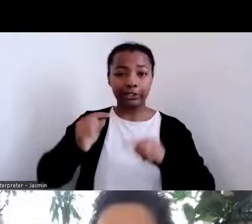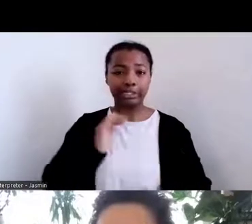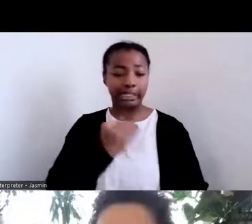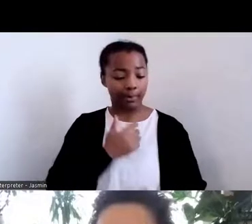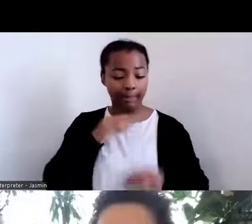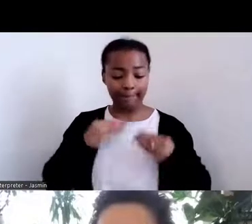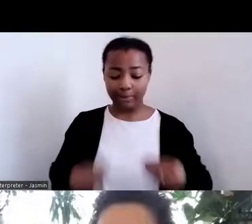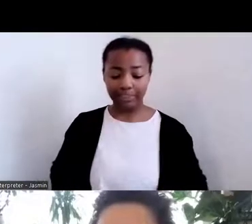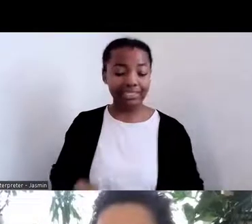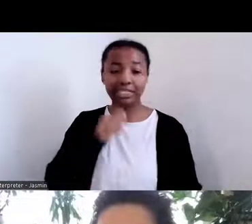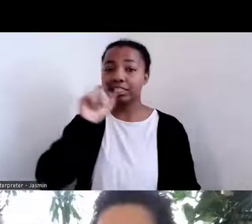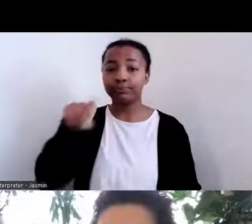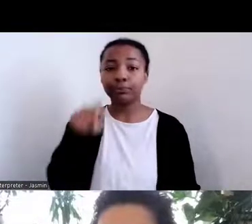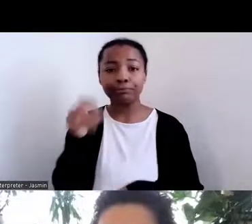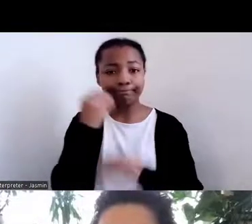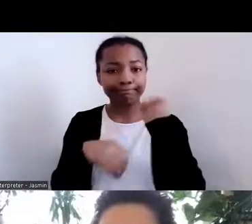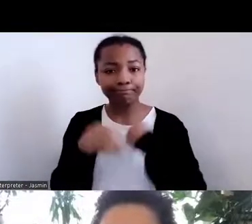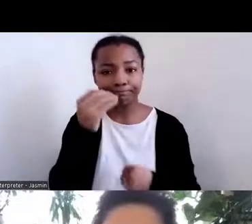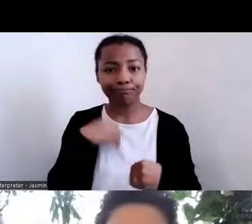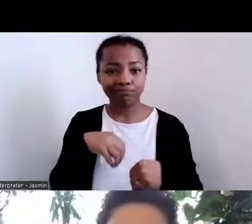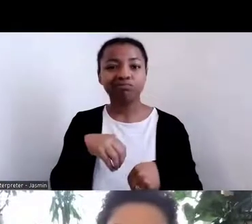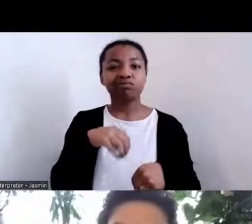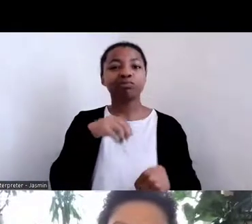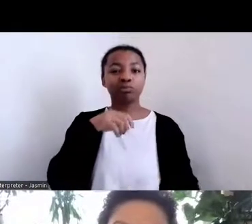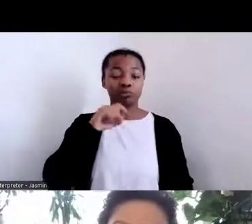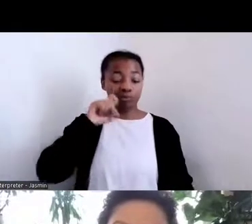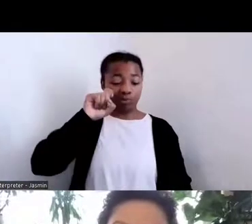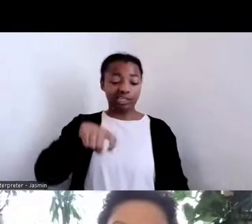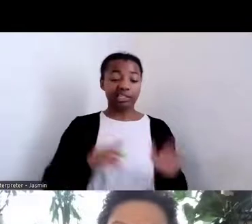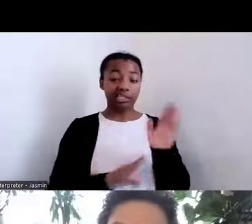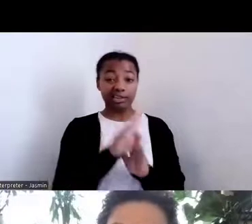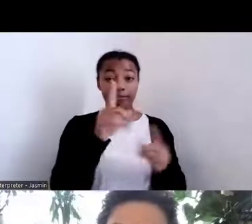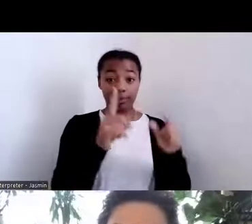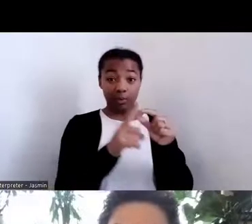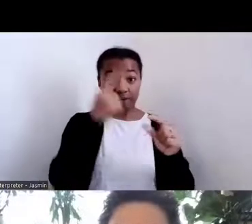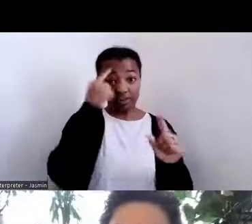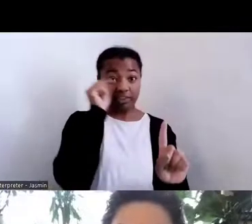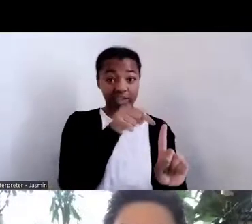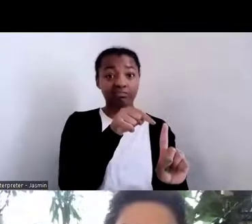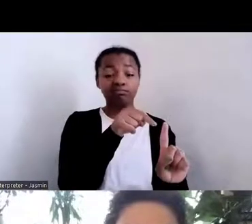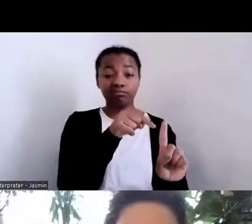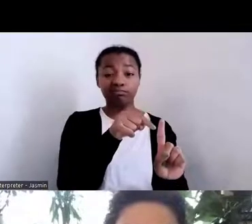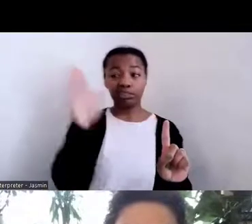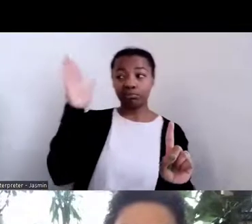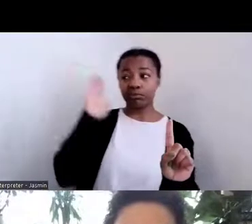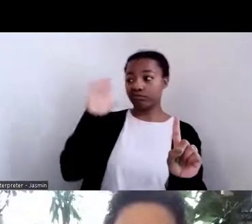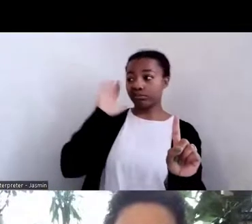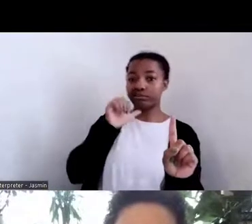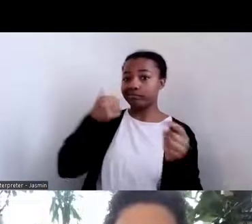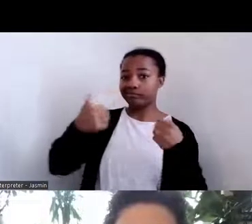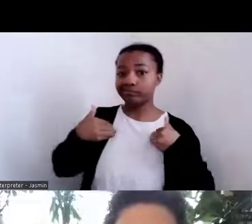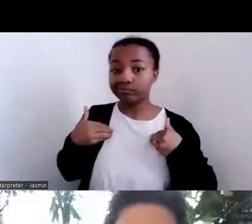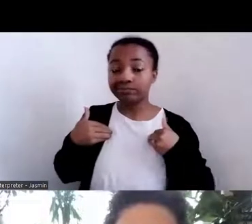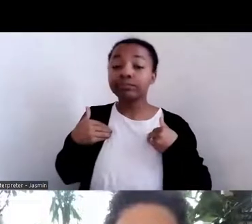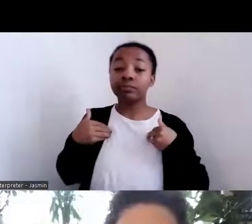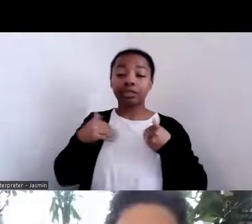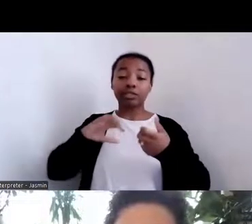And so thinking also about the indigenous languages and how we approach this is really important, and so as of 2020,